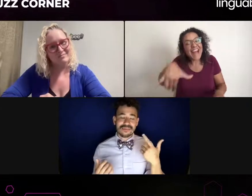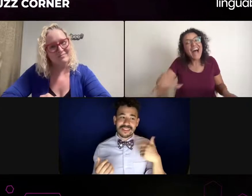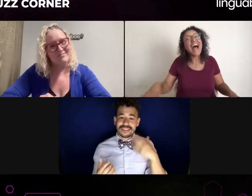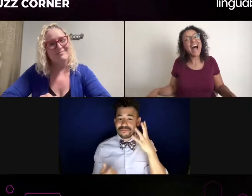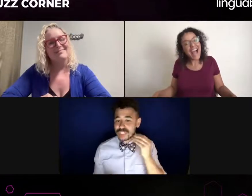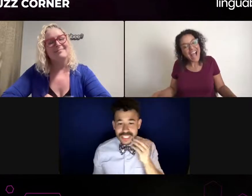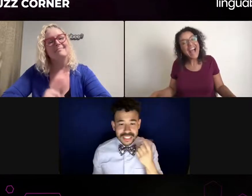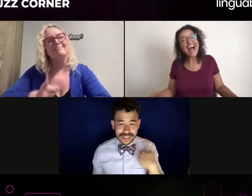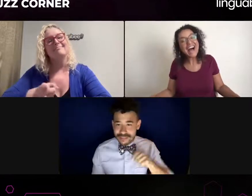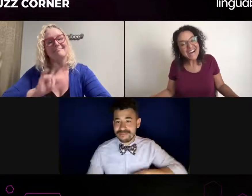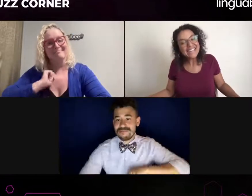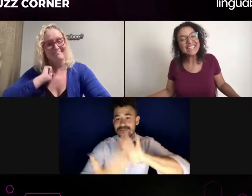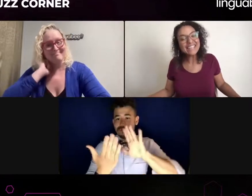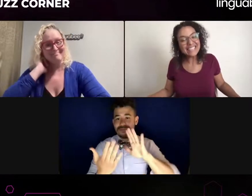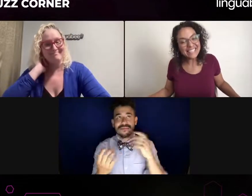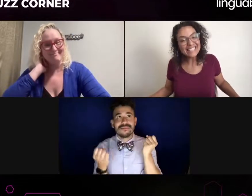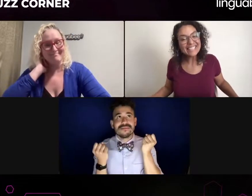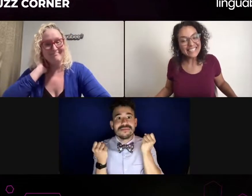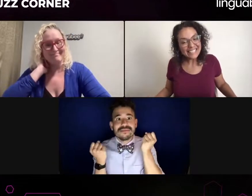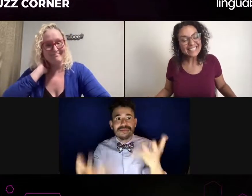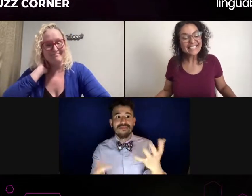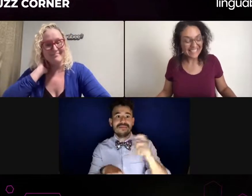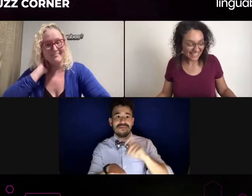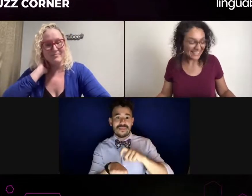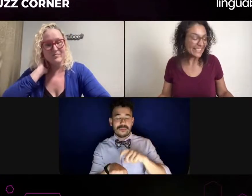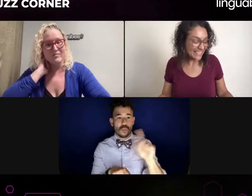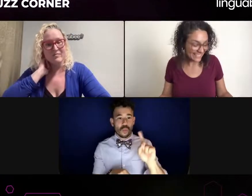If they're removed from my career